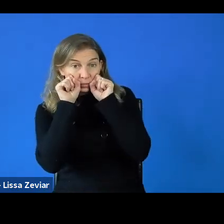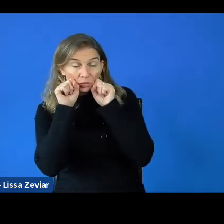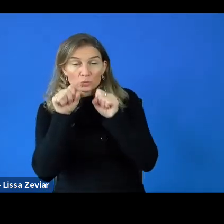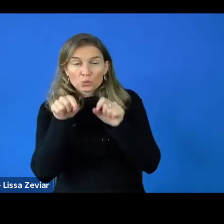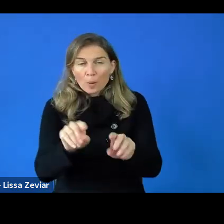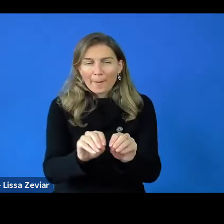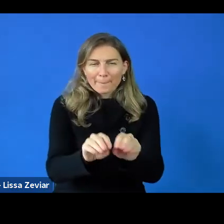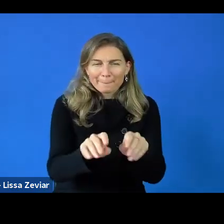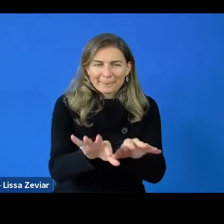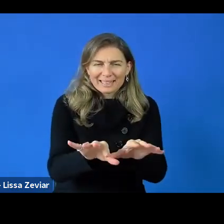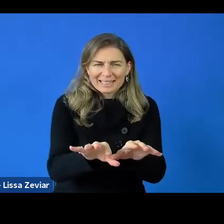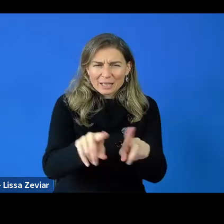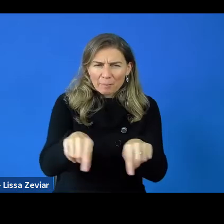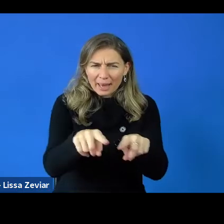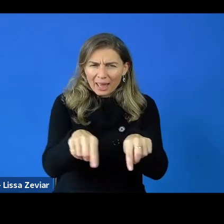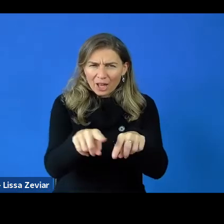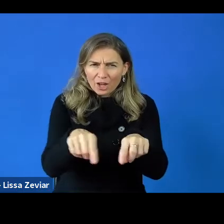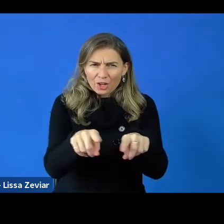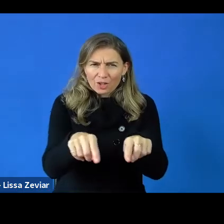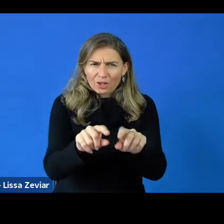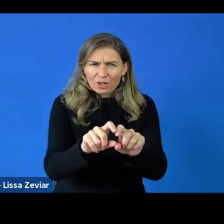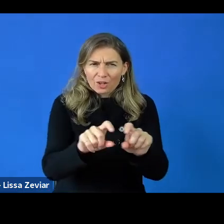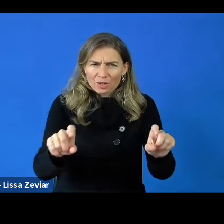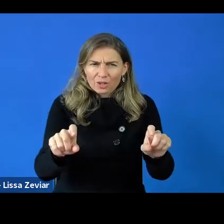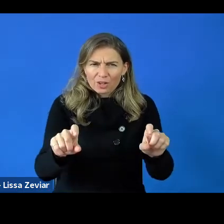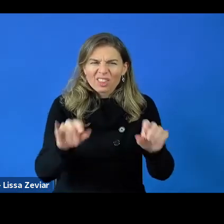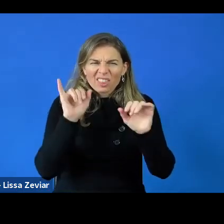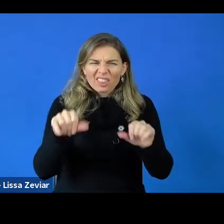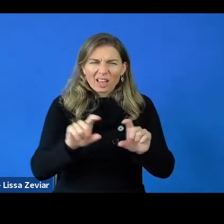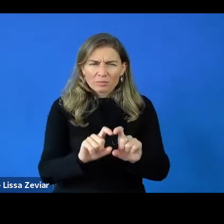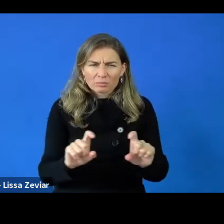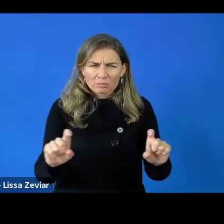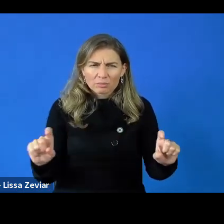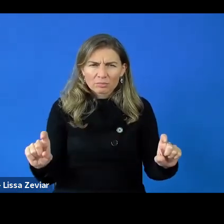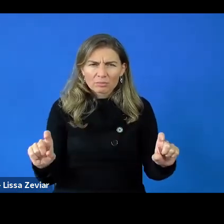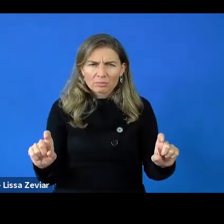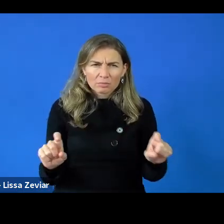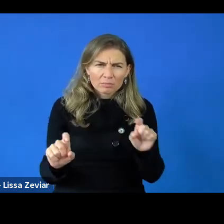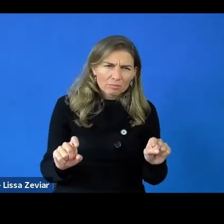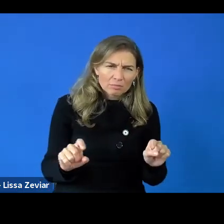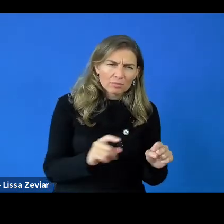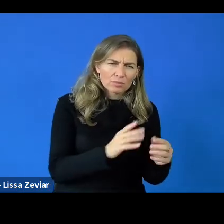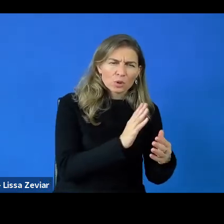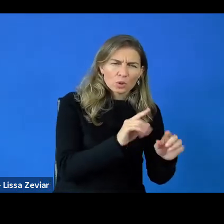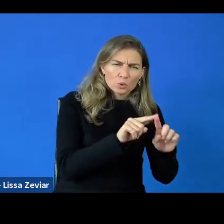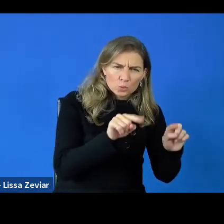The media player is the thing you have on the bottom to play any media and it does Stop, Go.